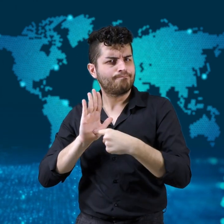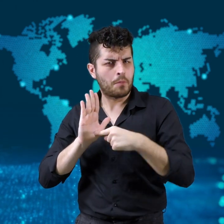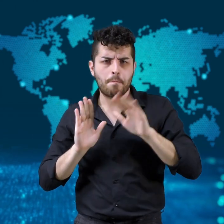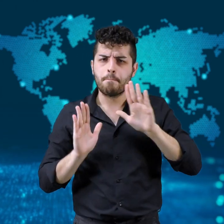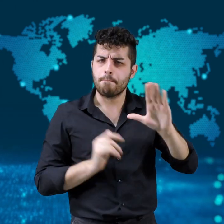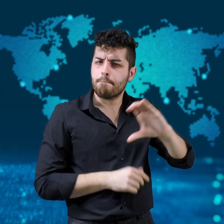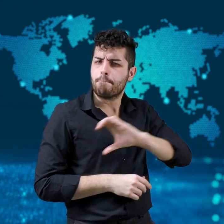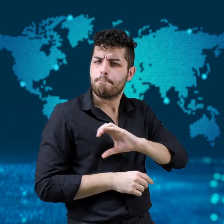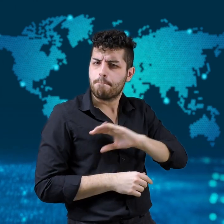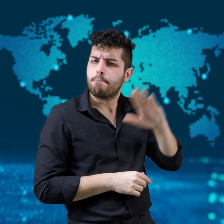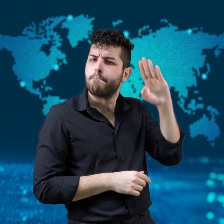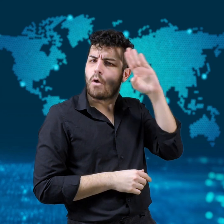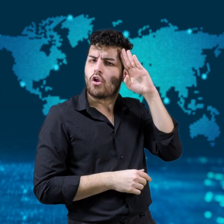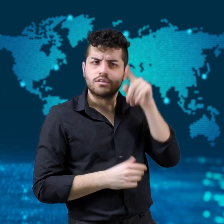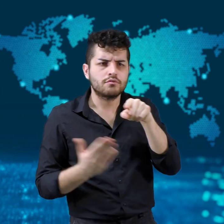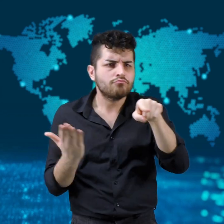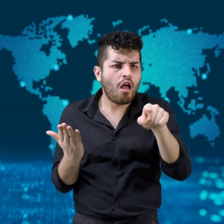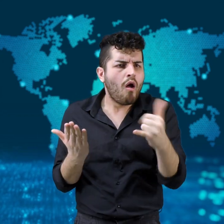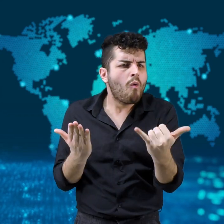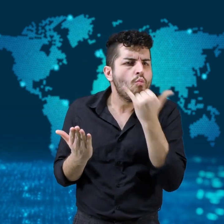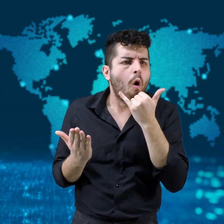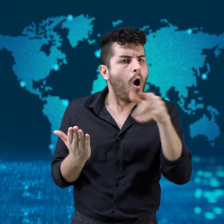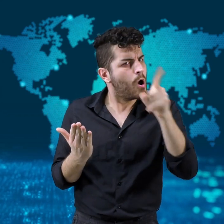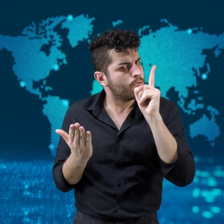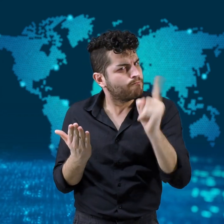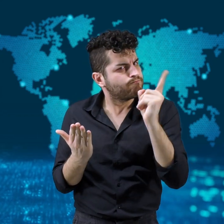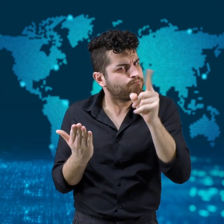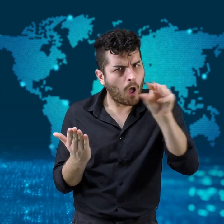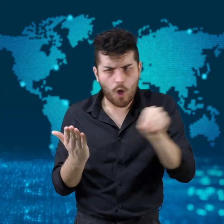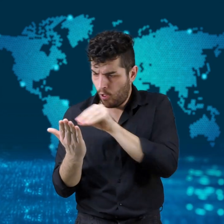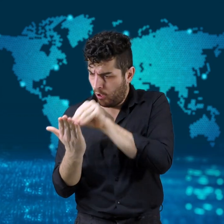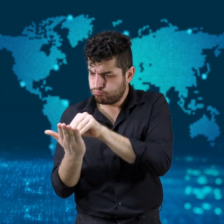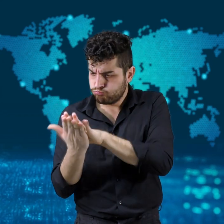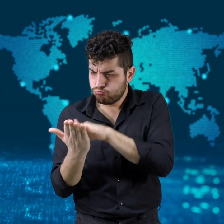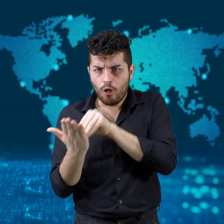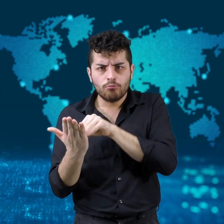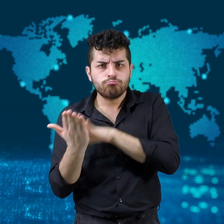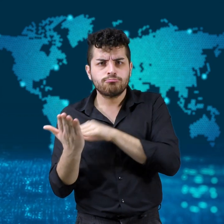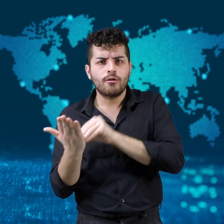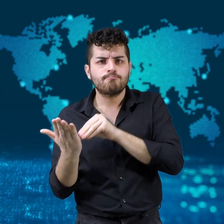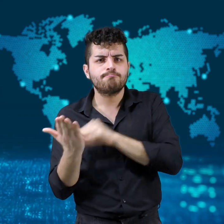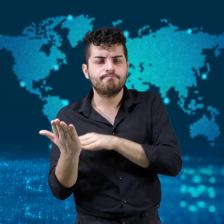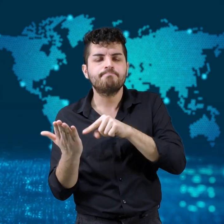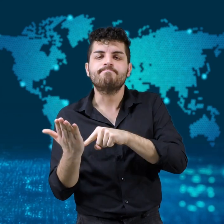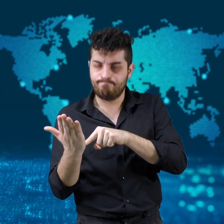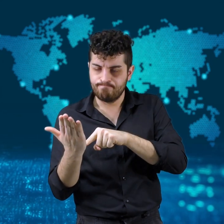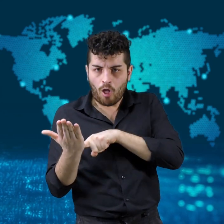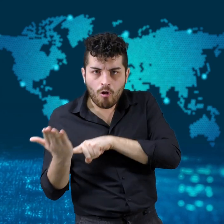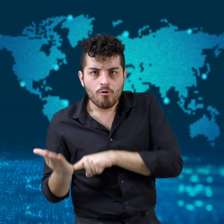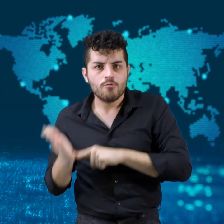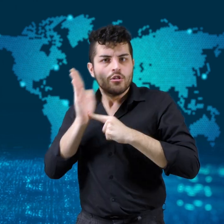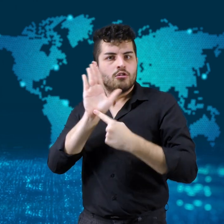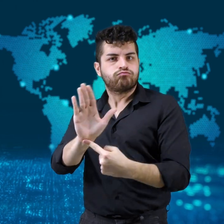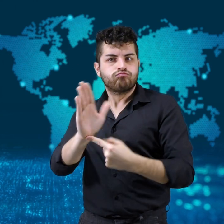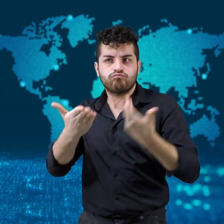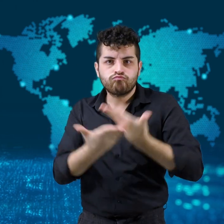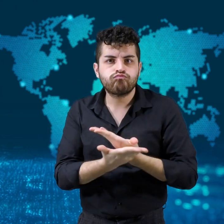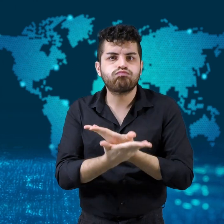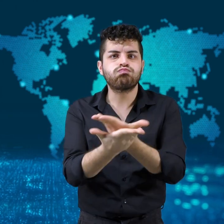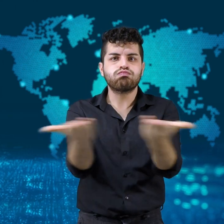police disciplinary records can no longer be kept secret.